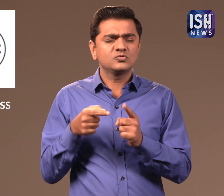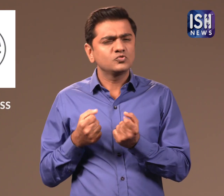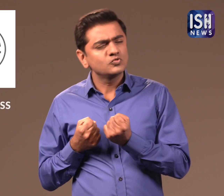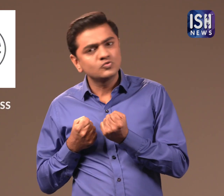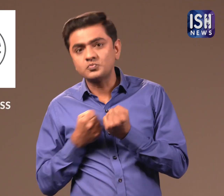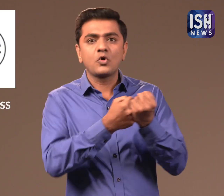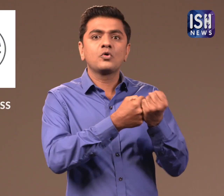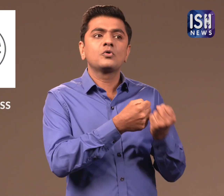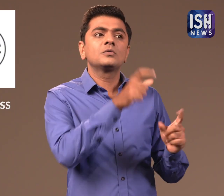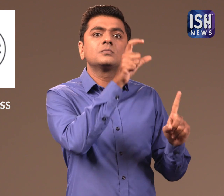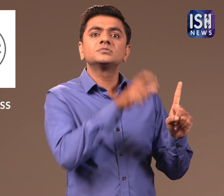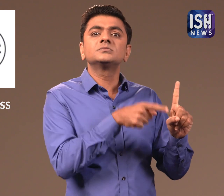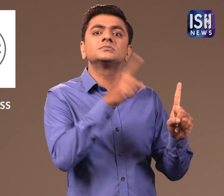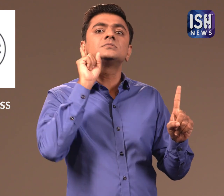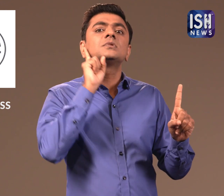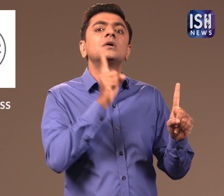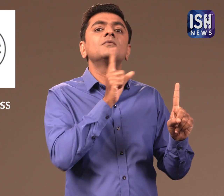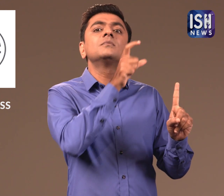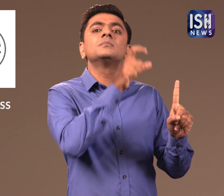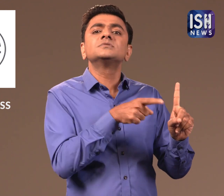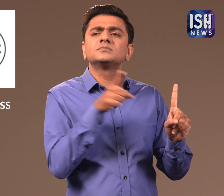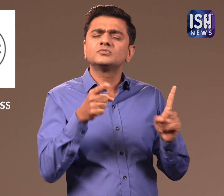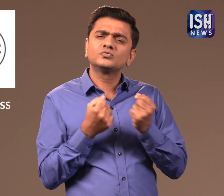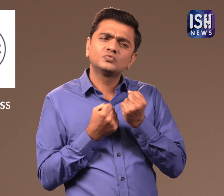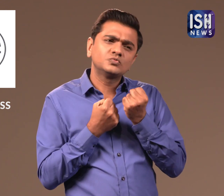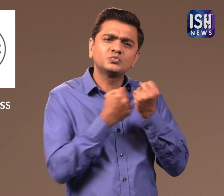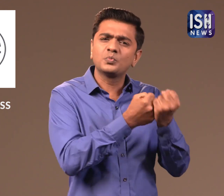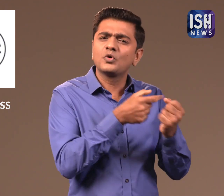will be sponsoring Vidisha.